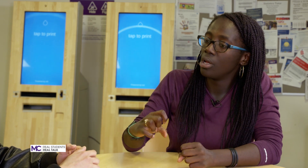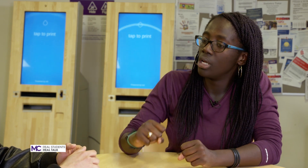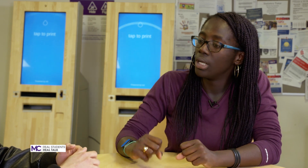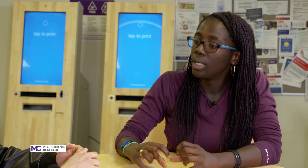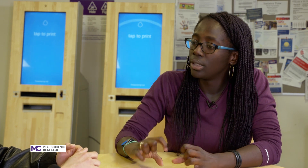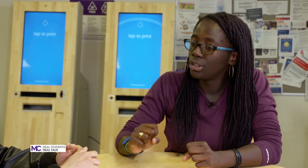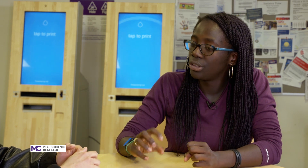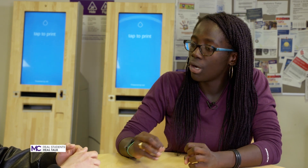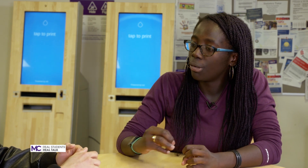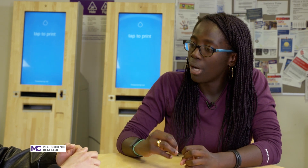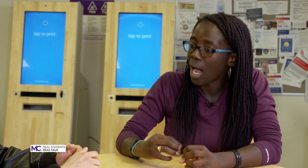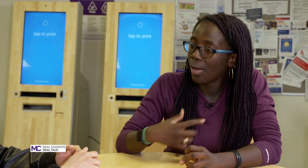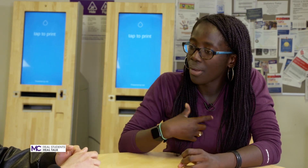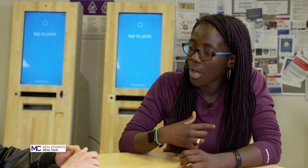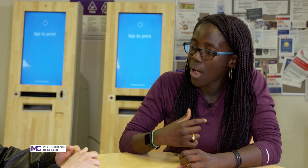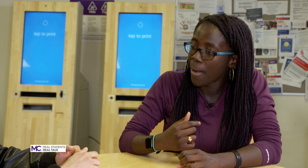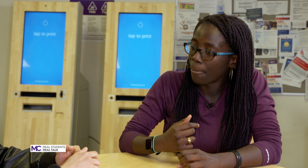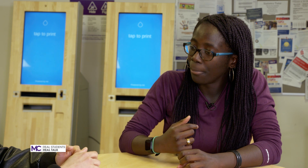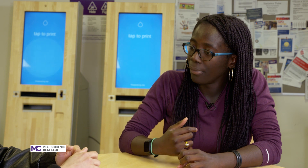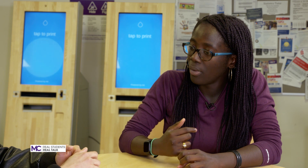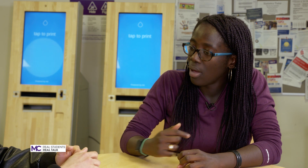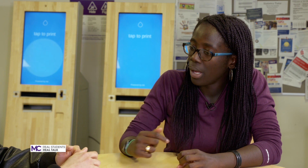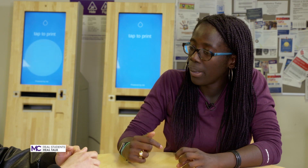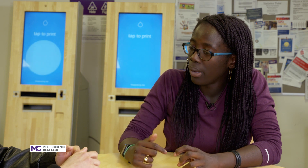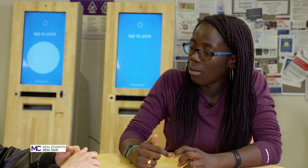so I